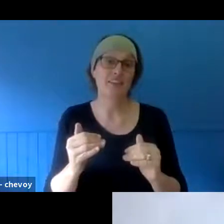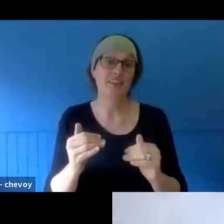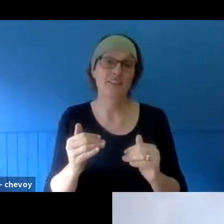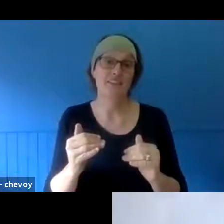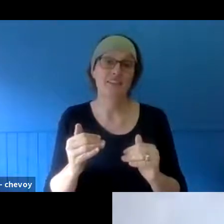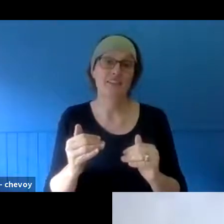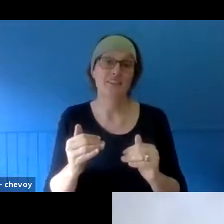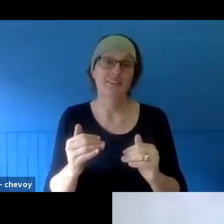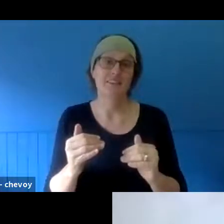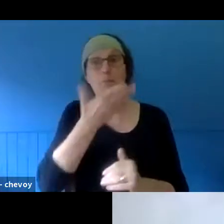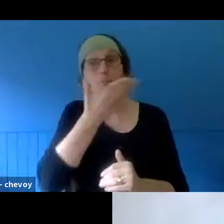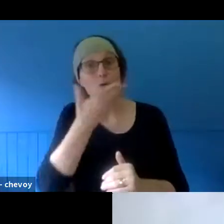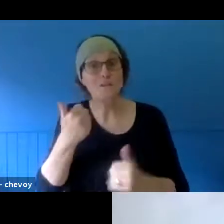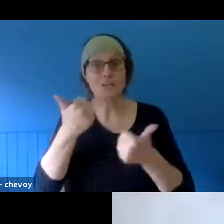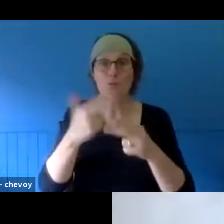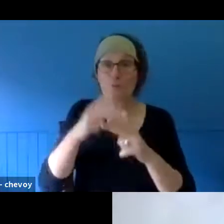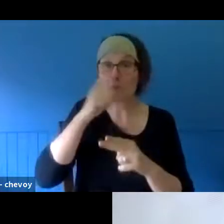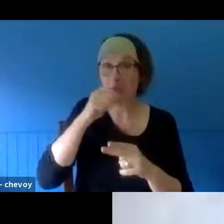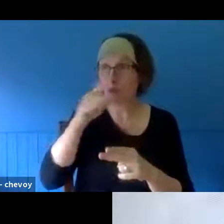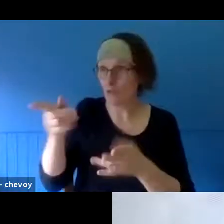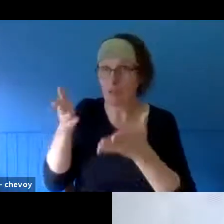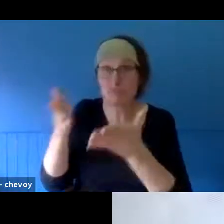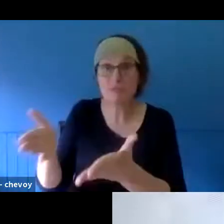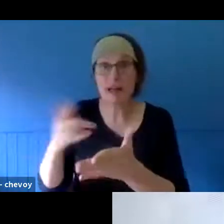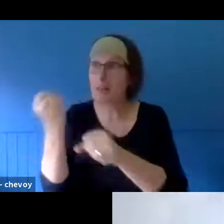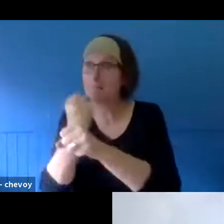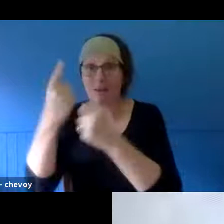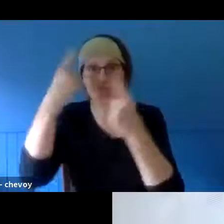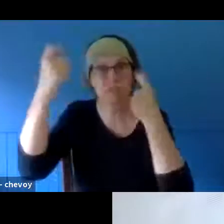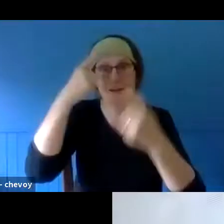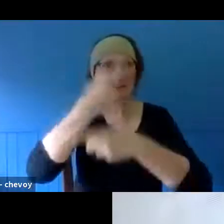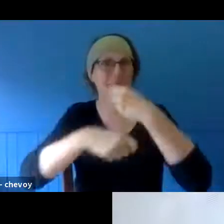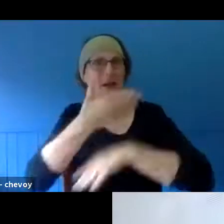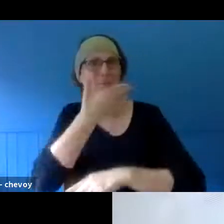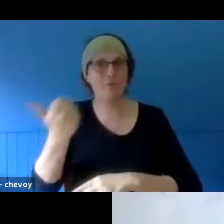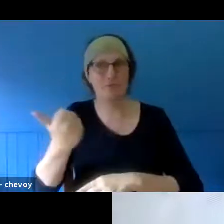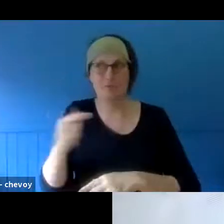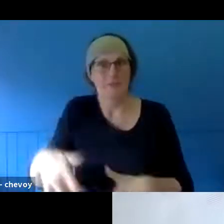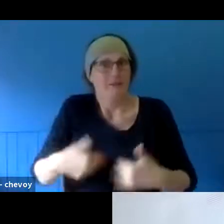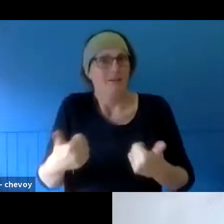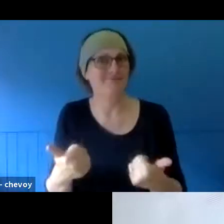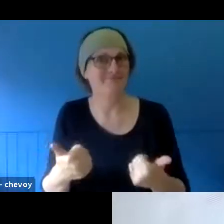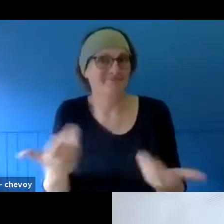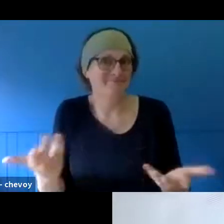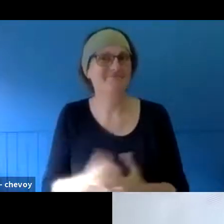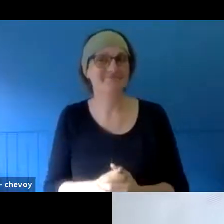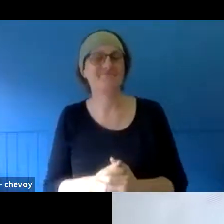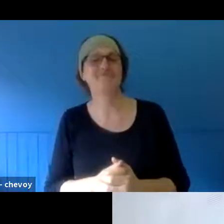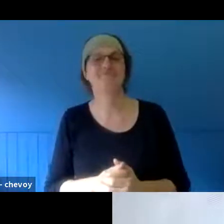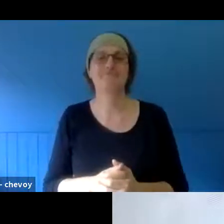end, they got a beautiful - that's good! >> AMANDA GRANT: It is good! That brings me on to Christopher and the Symbols of Bushfire Recovery.